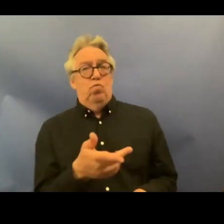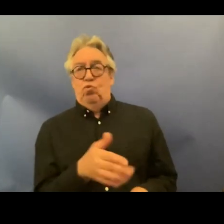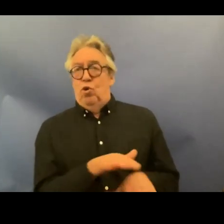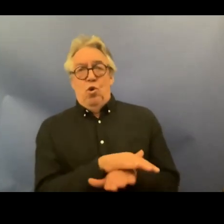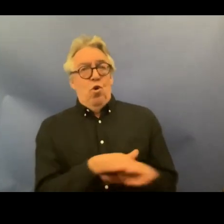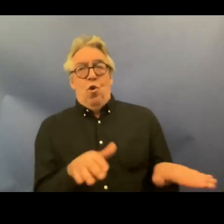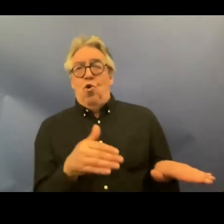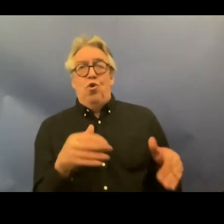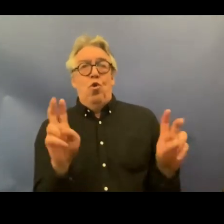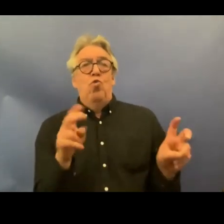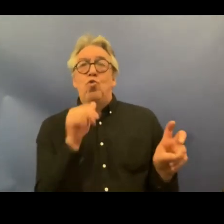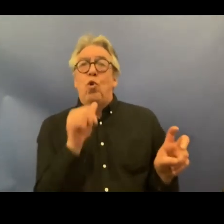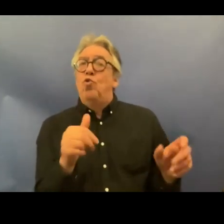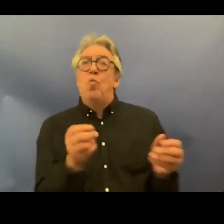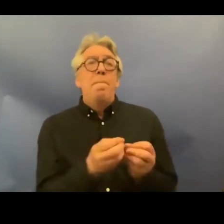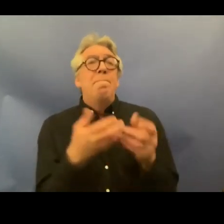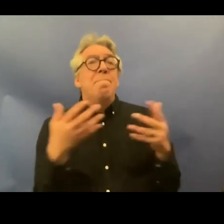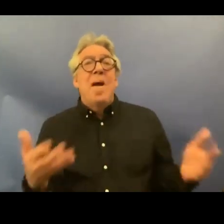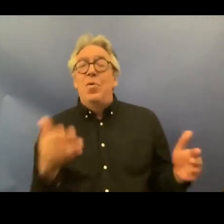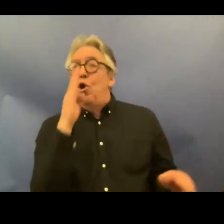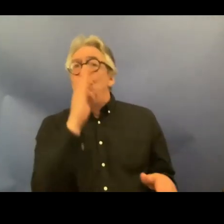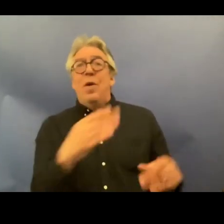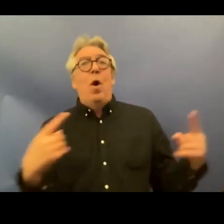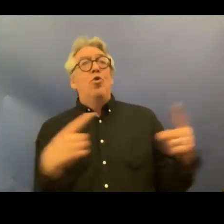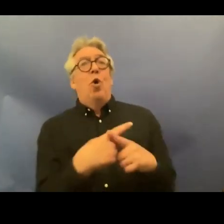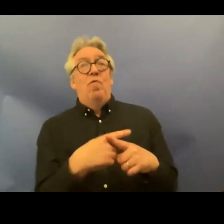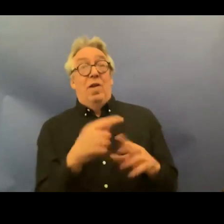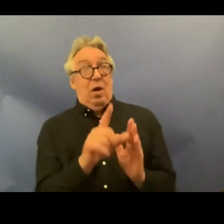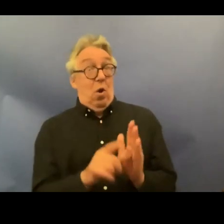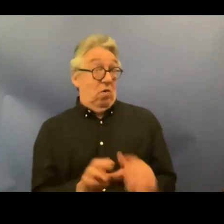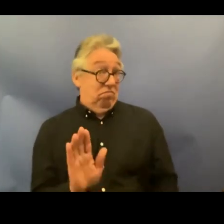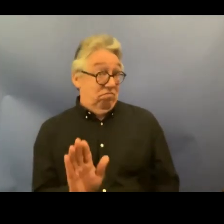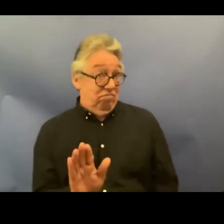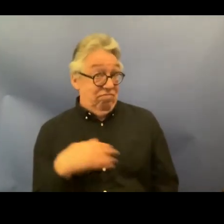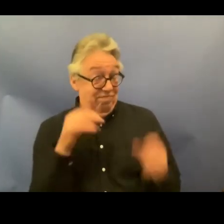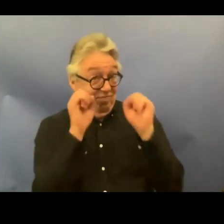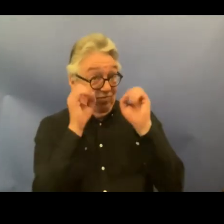not too many situations of direct conflict uh when you look at the uh